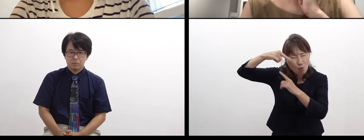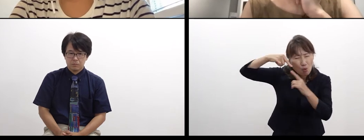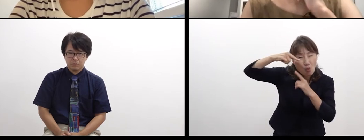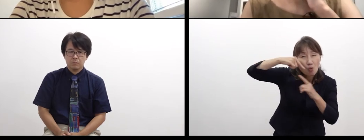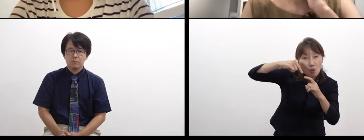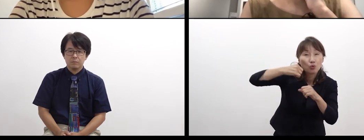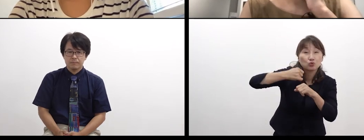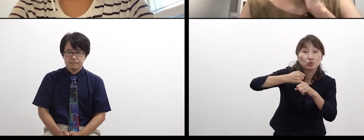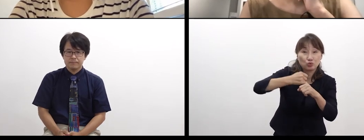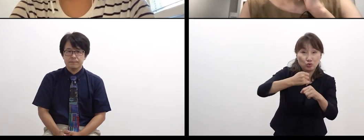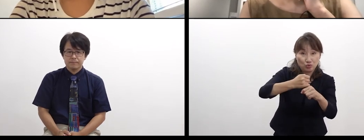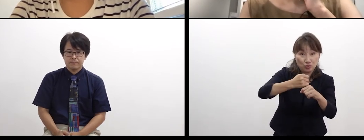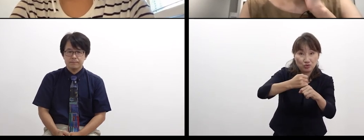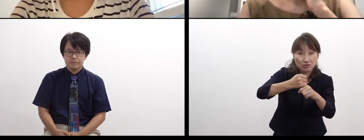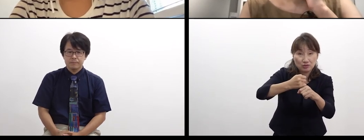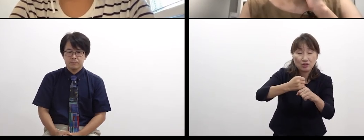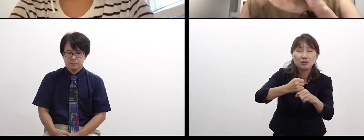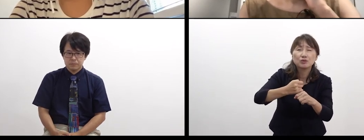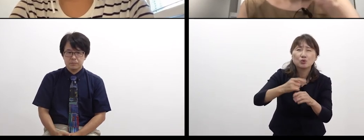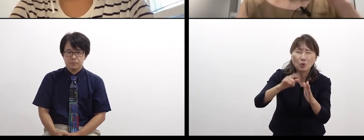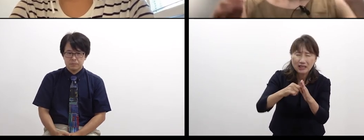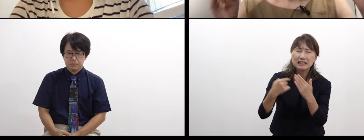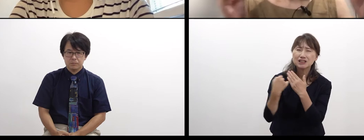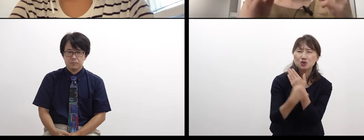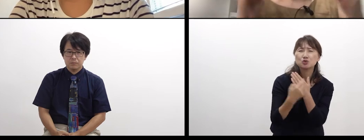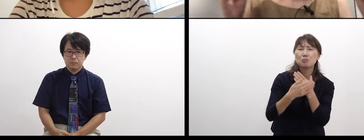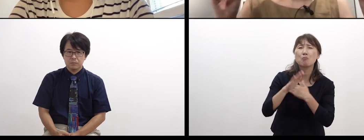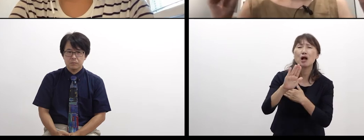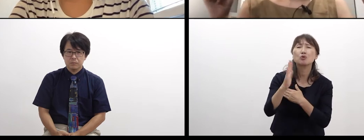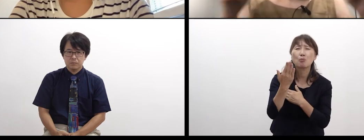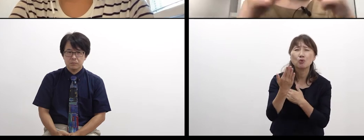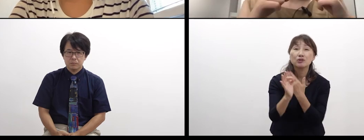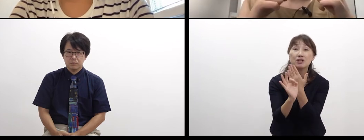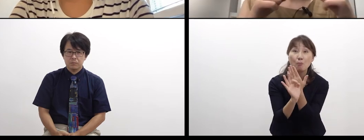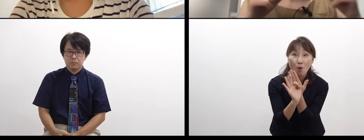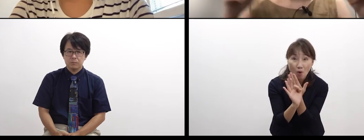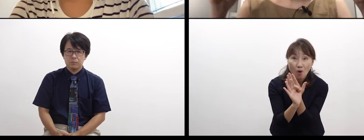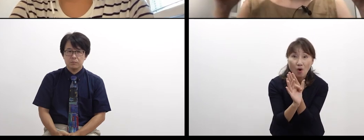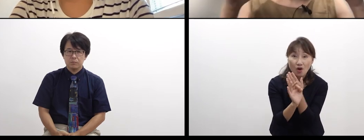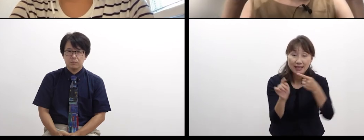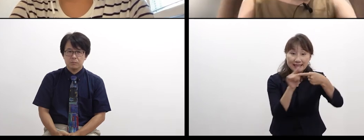we often get hurt—, we can turn them not only to this direction,